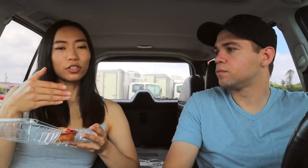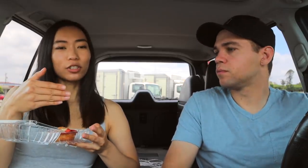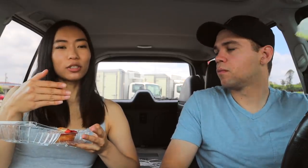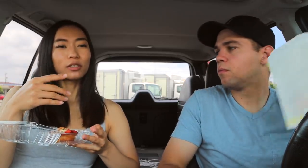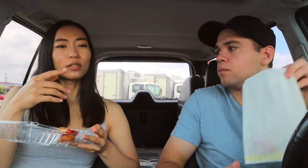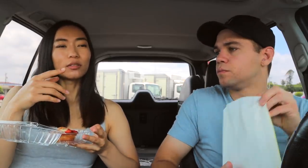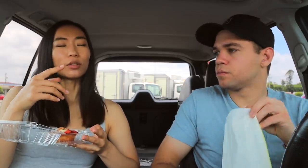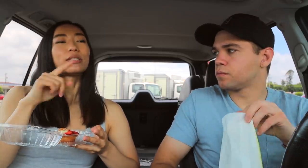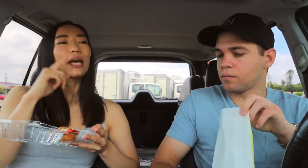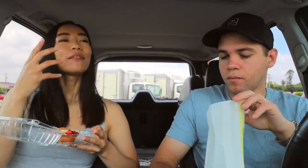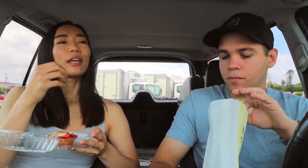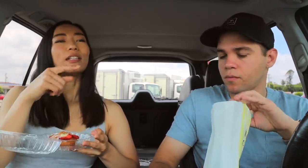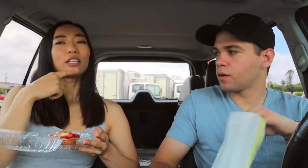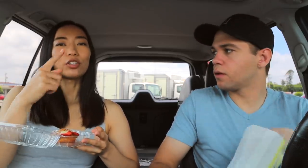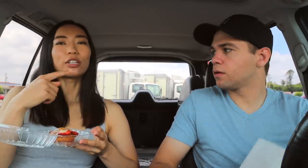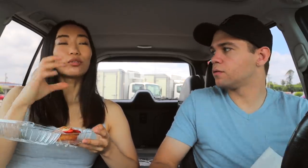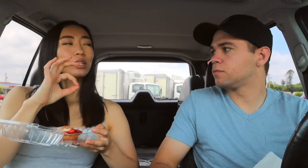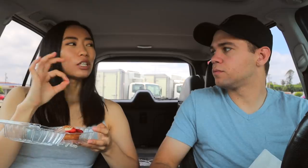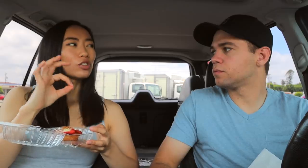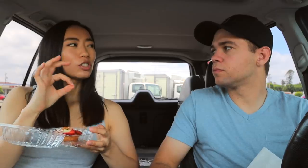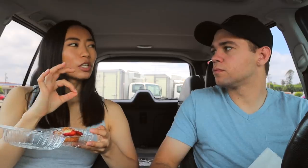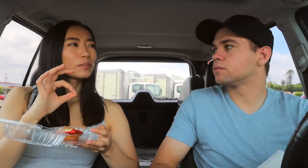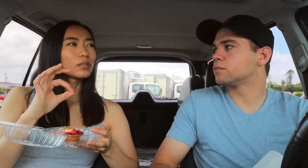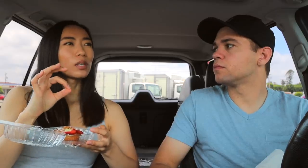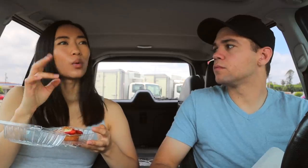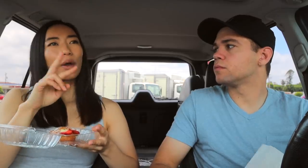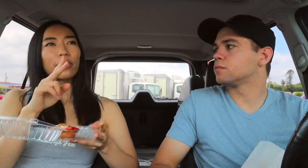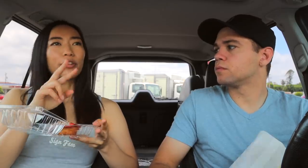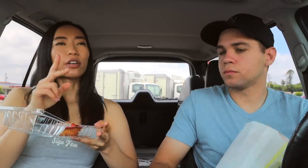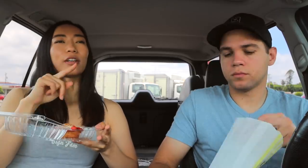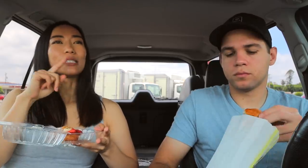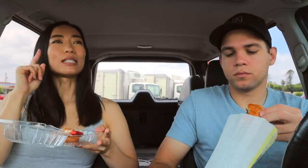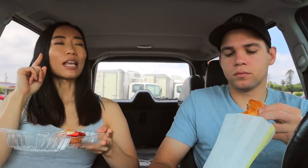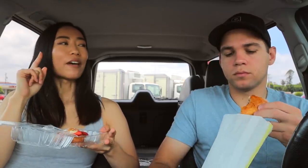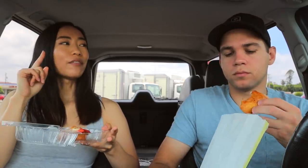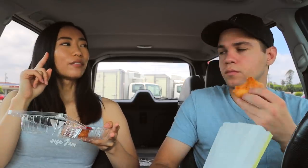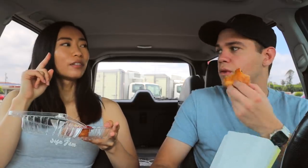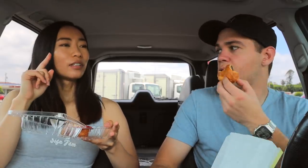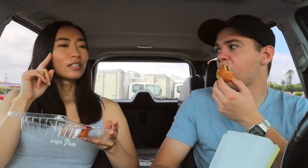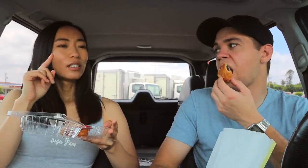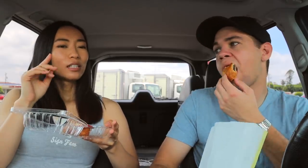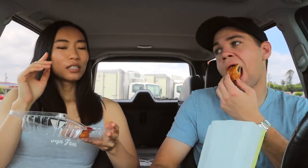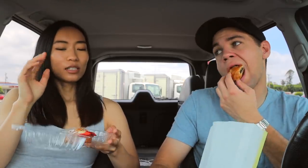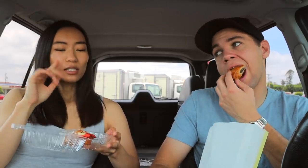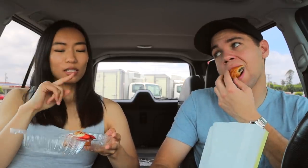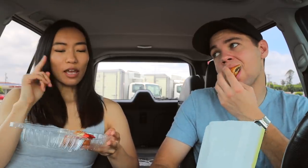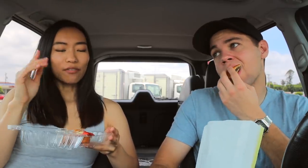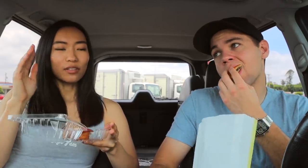Or deaf and hearing relationships, whether they're Deaf Deaf-